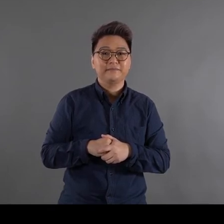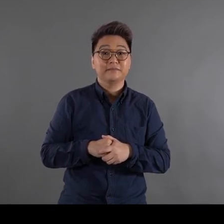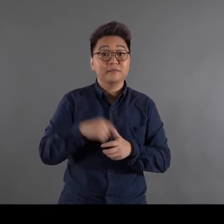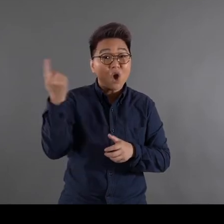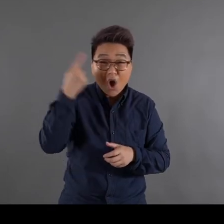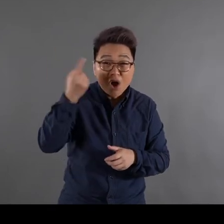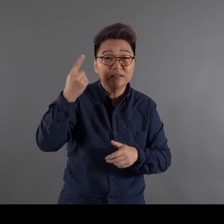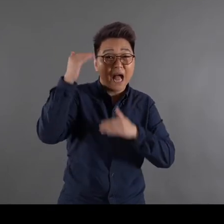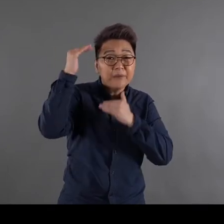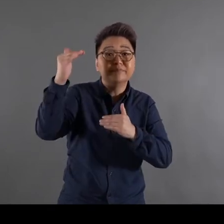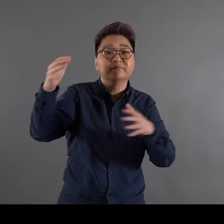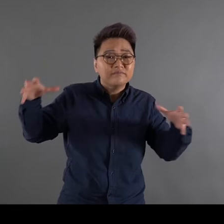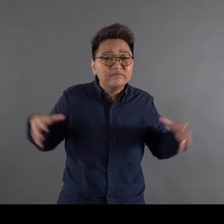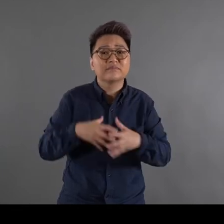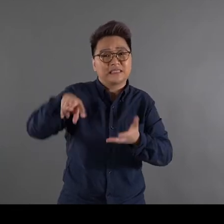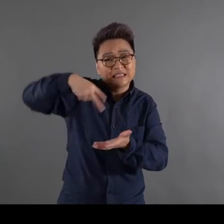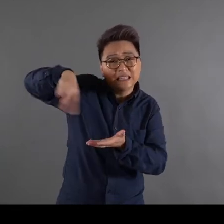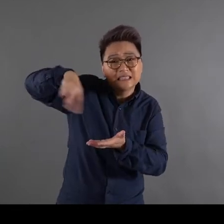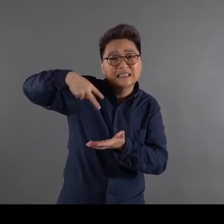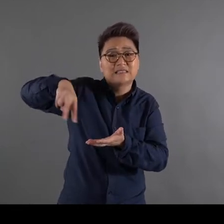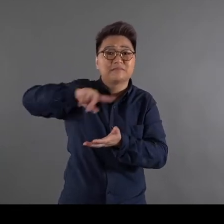So you have been waltzing with limitations?